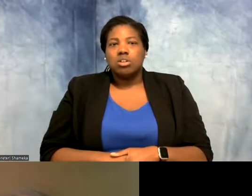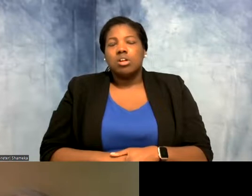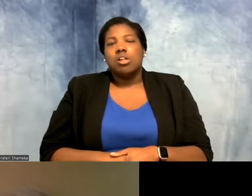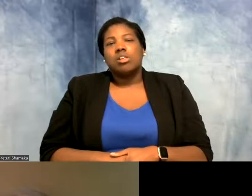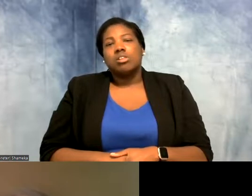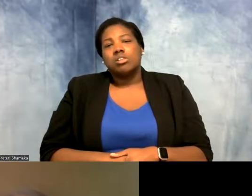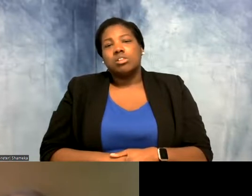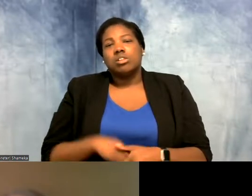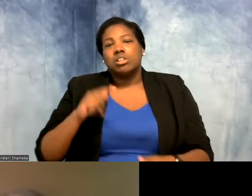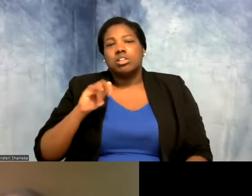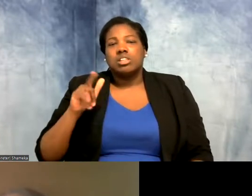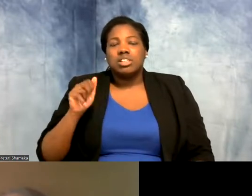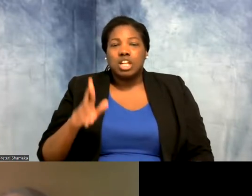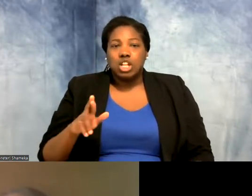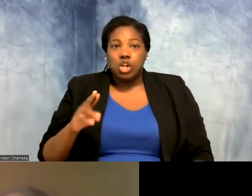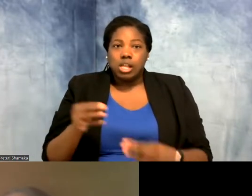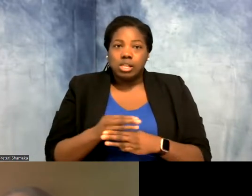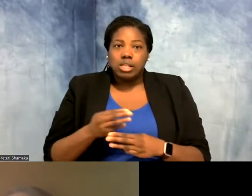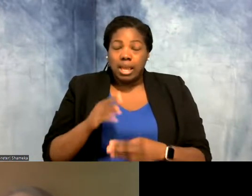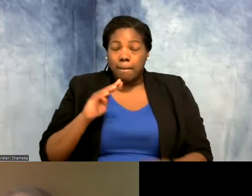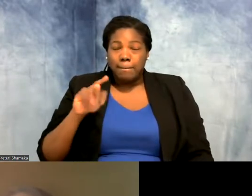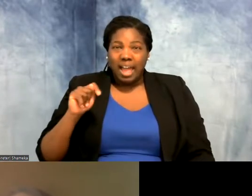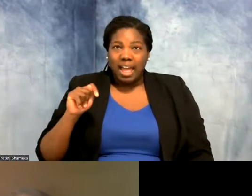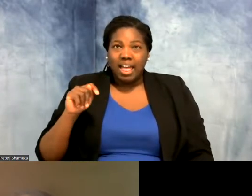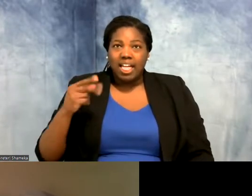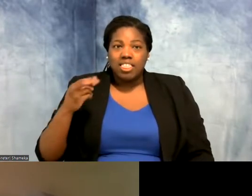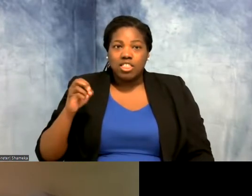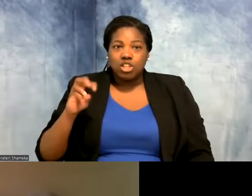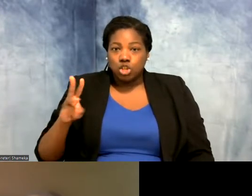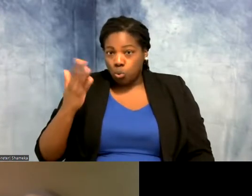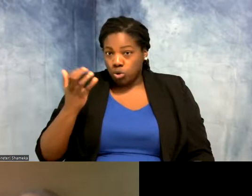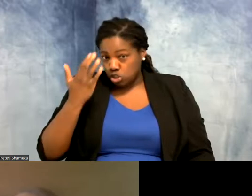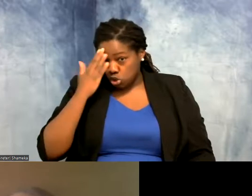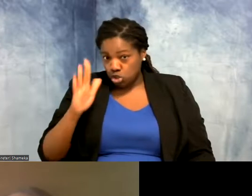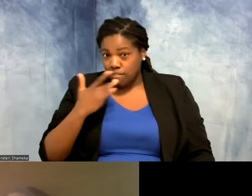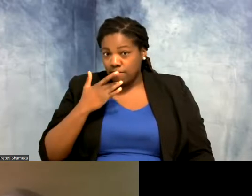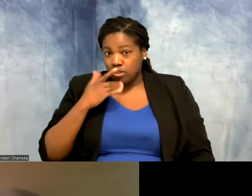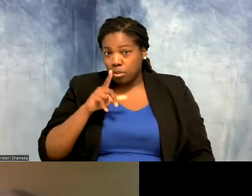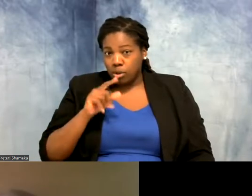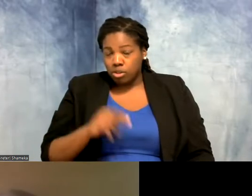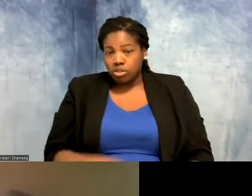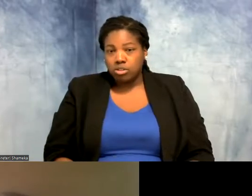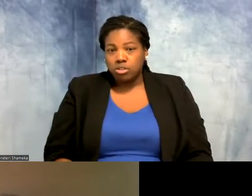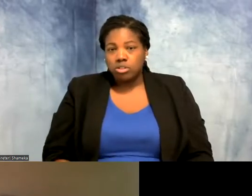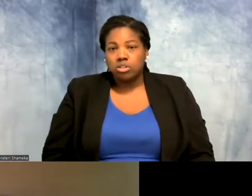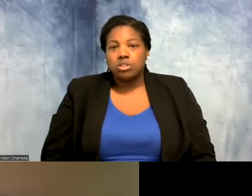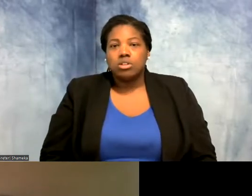Shellie: Taylor and Matthew want to know what your favorite bird is. >>Allie: My favorite bird is also a shorebird, it's